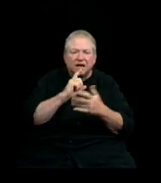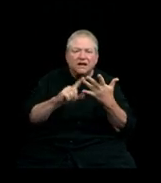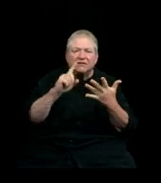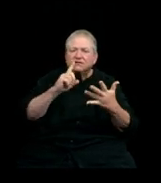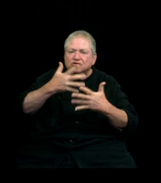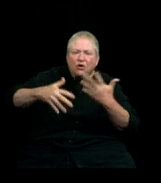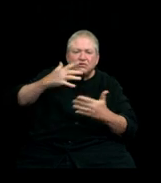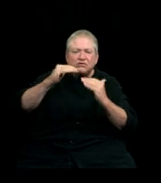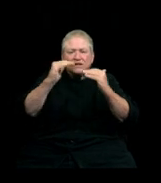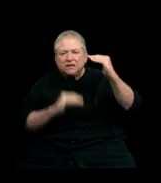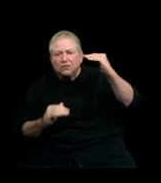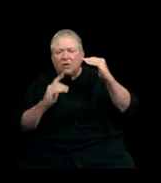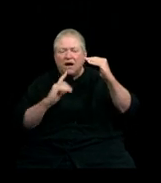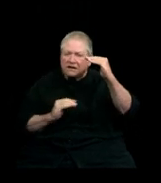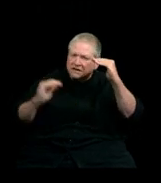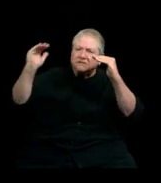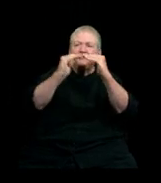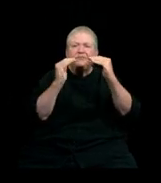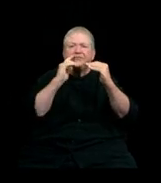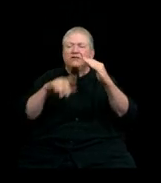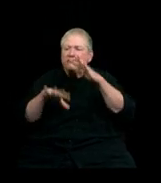to finding new treatments and cures to fight illnesses,